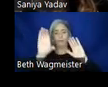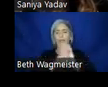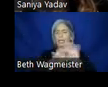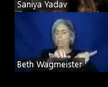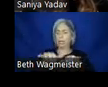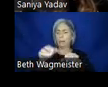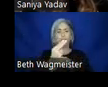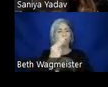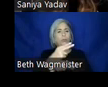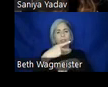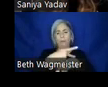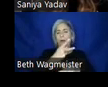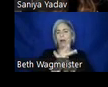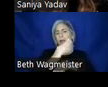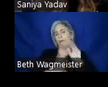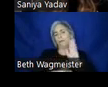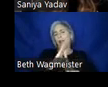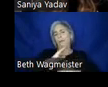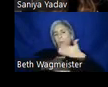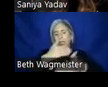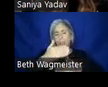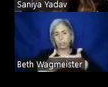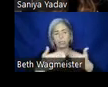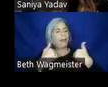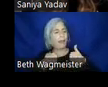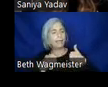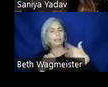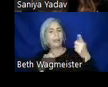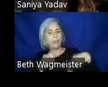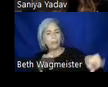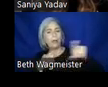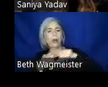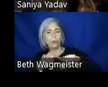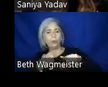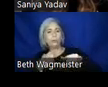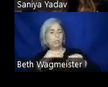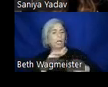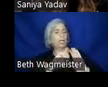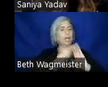product development process. It has -- though it is called a double diamond, it has three diamond